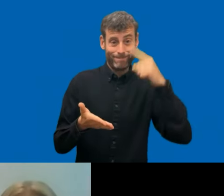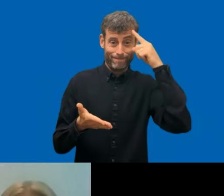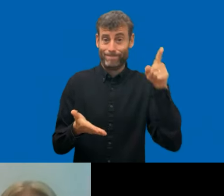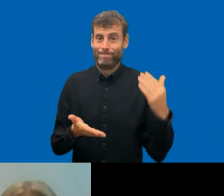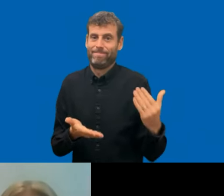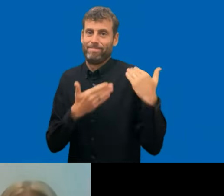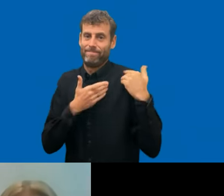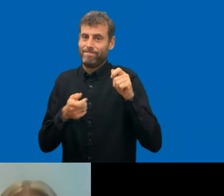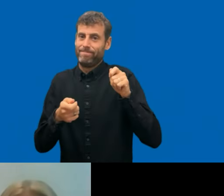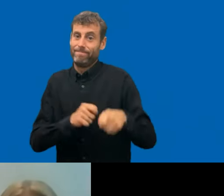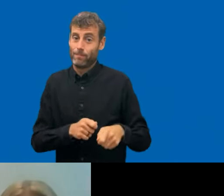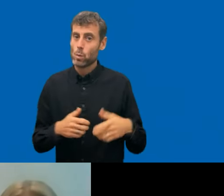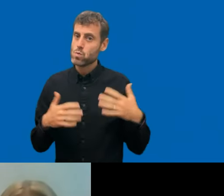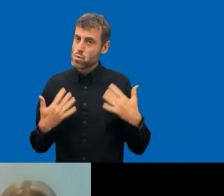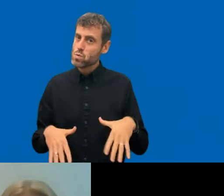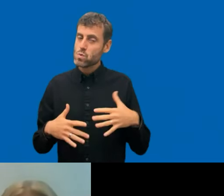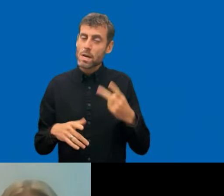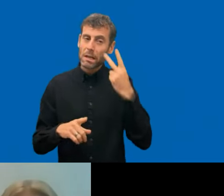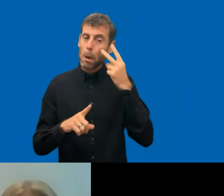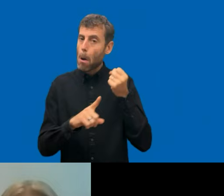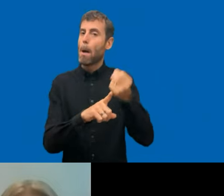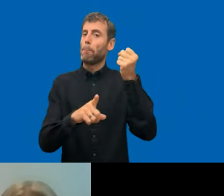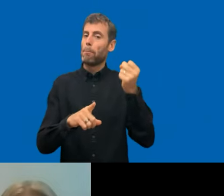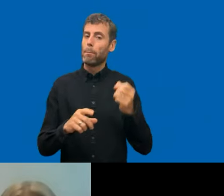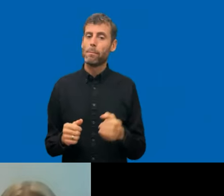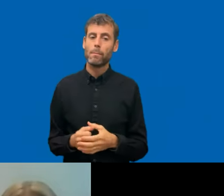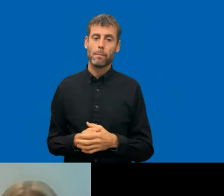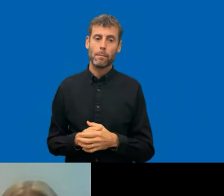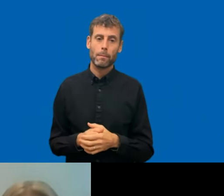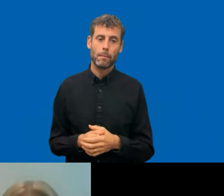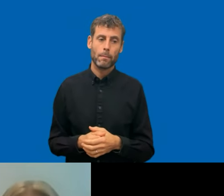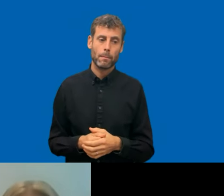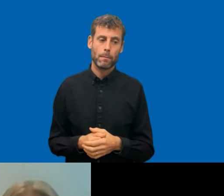standard but deliver well on other criteria. I don't think they are on a country level